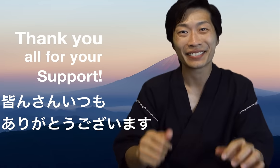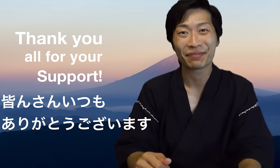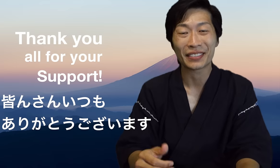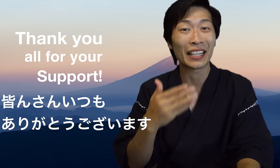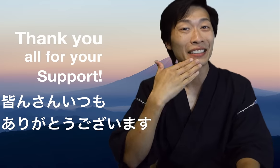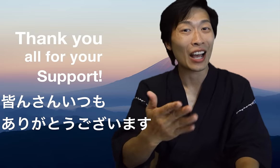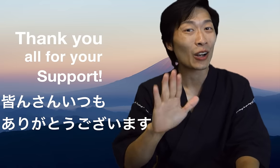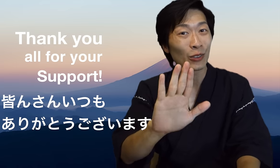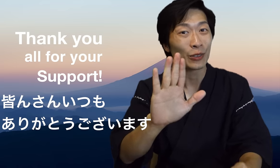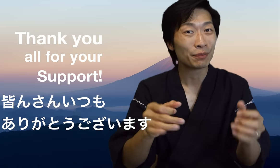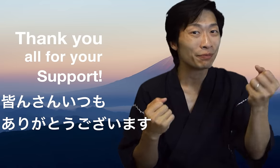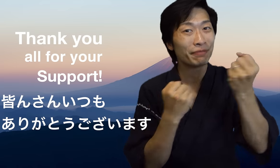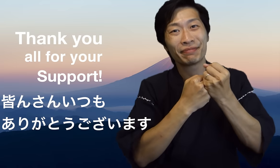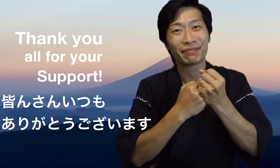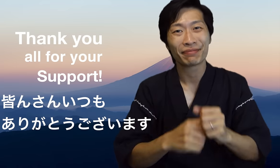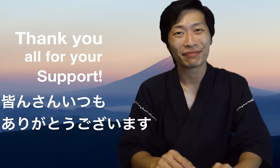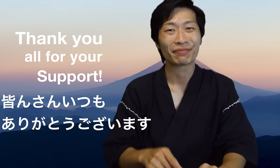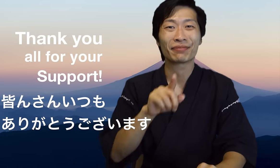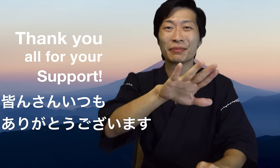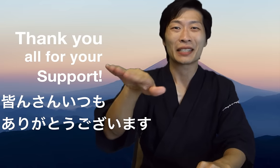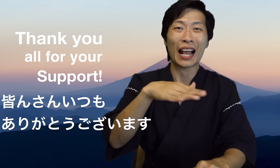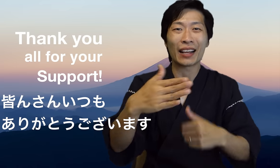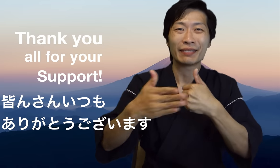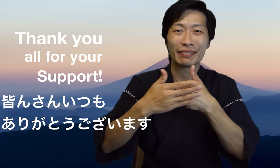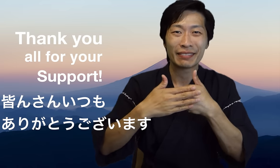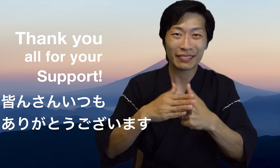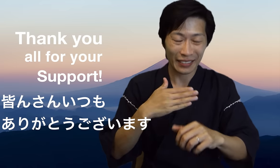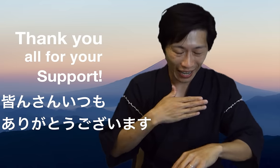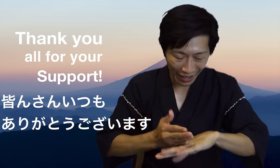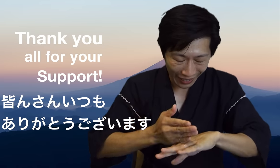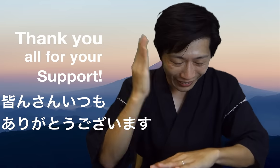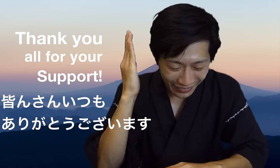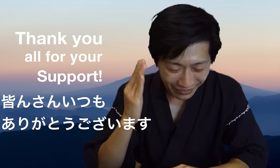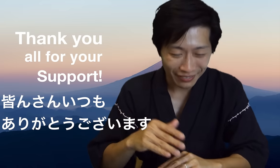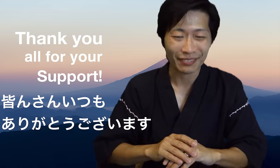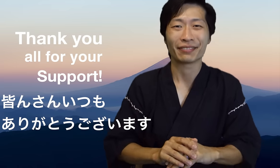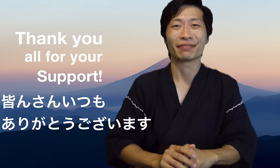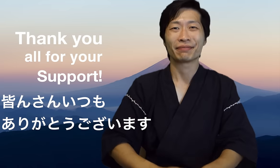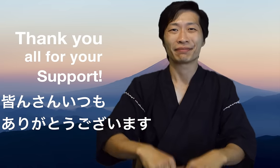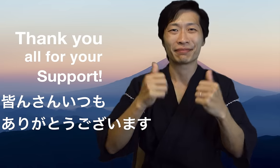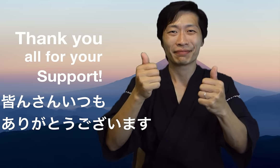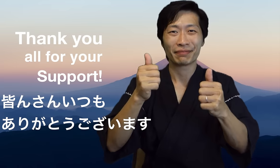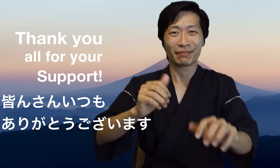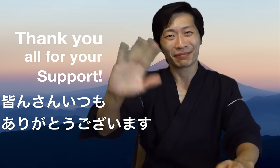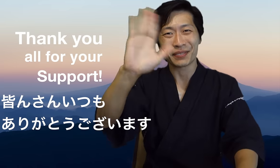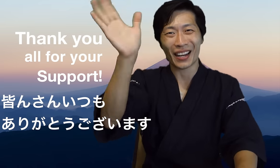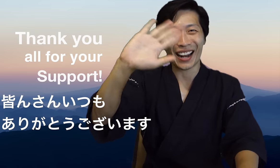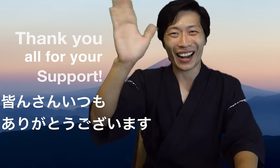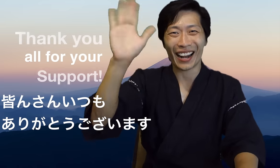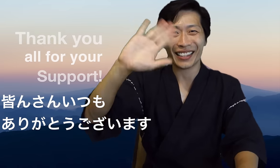Thank you for your support. みなさんいつもありがとうございます。(Minasan itsumo arigato gozaimasu) さよなら (Sayonara)